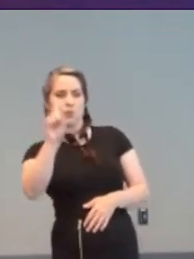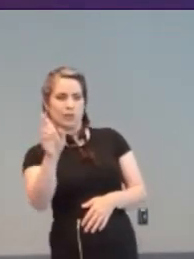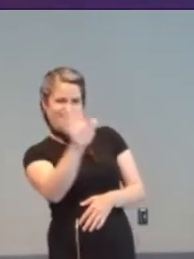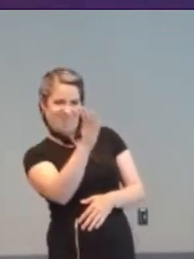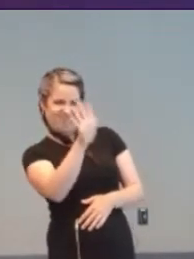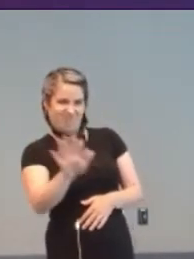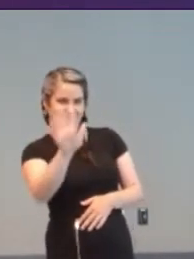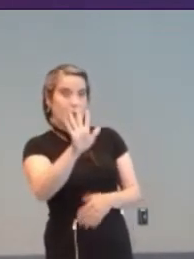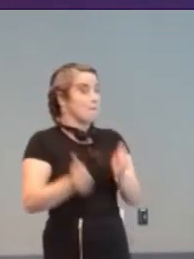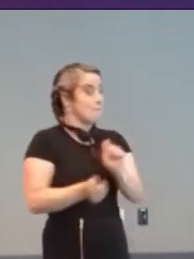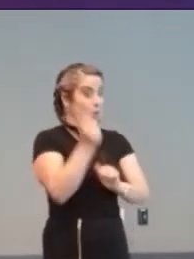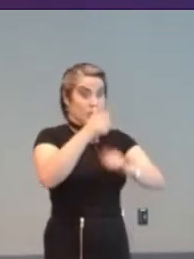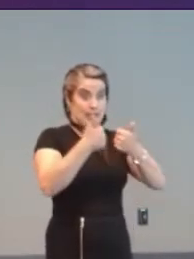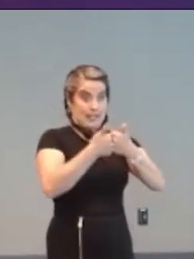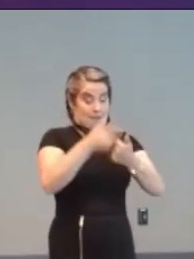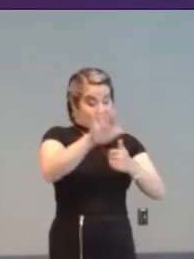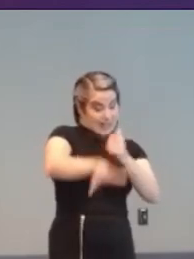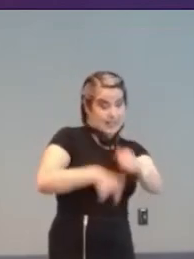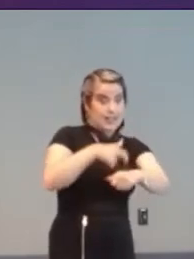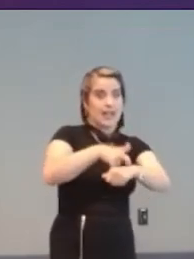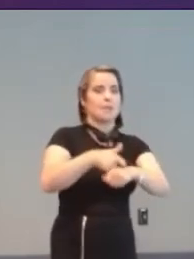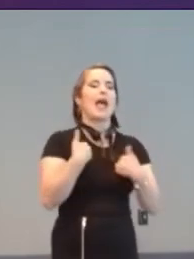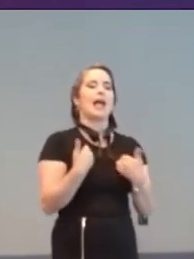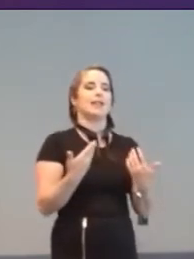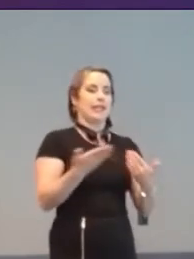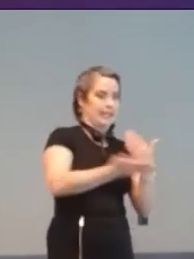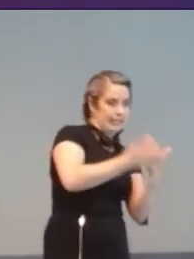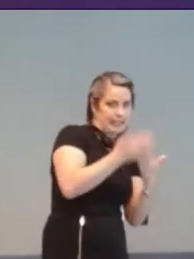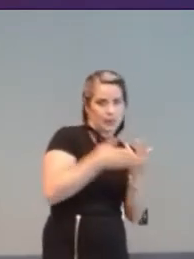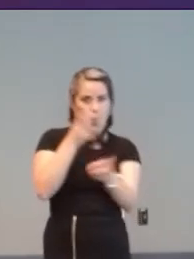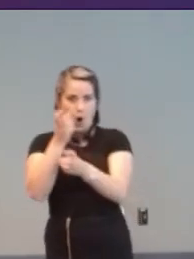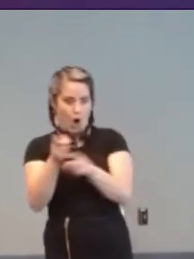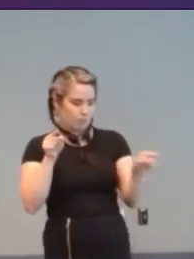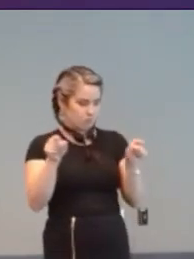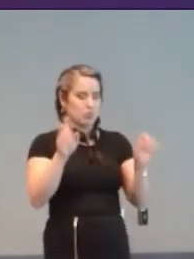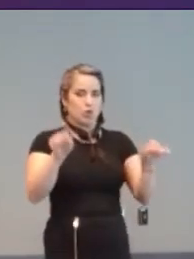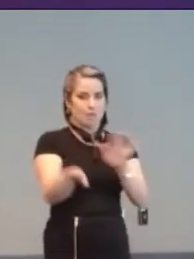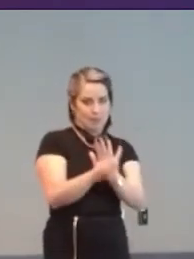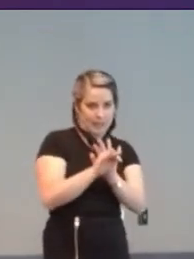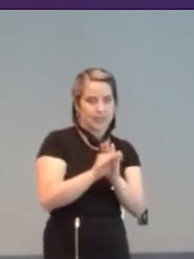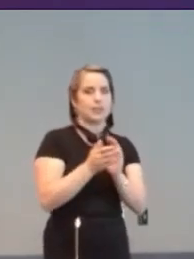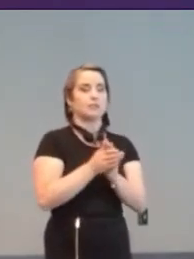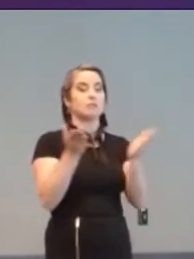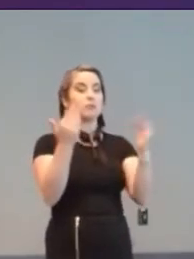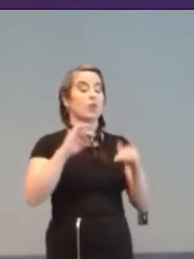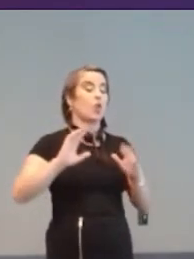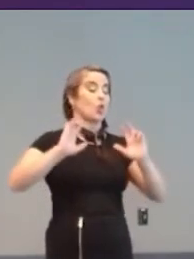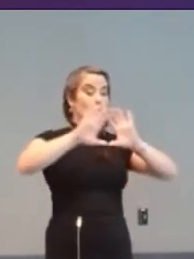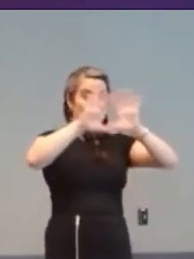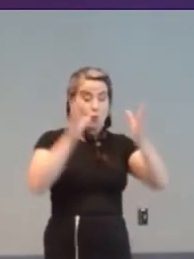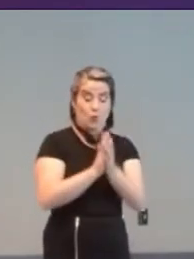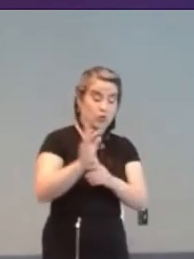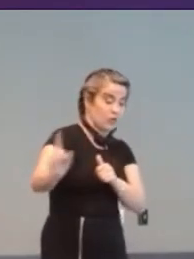if not all these games had easier play options. The World’s first commercial computer, The Ferranti Mark 1,